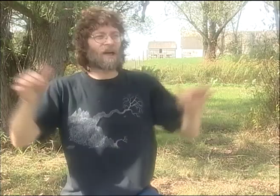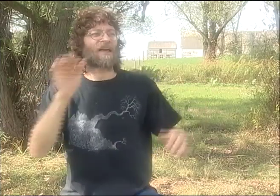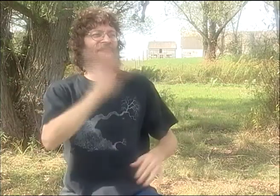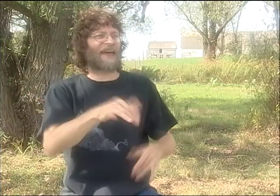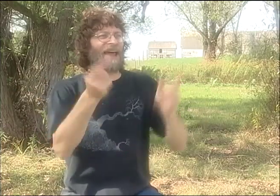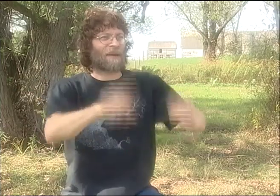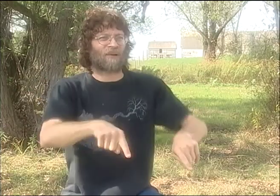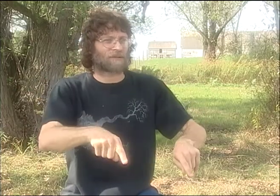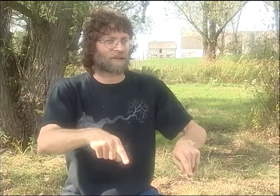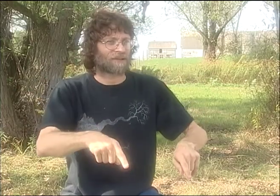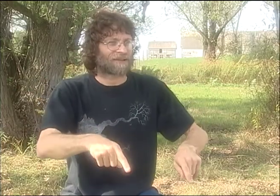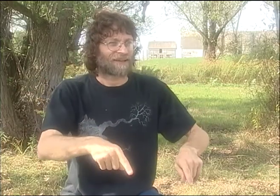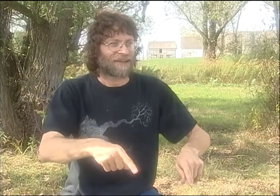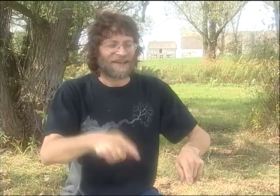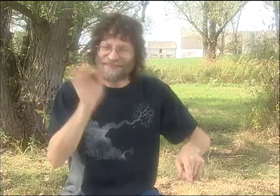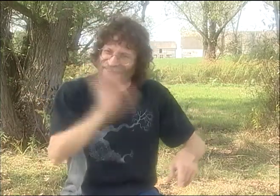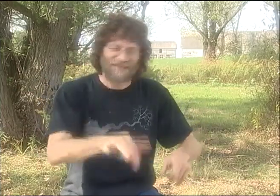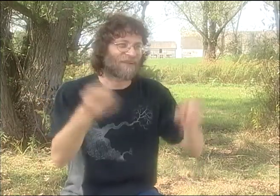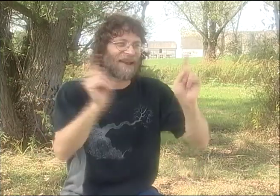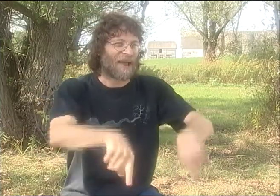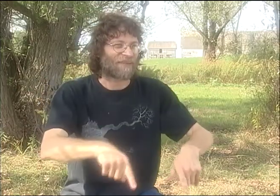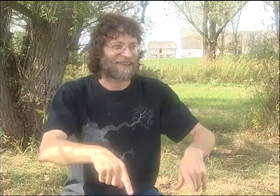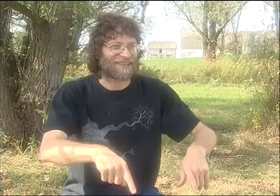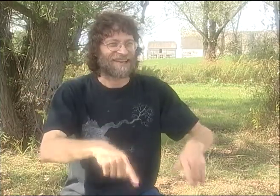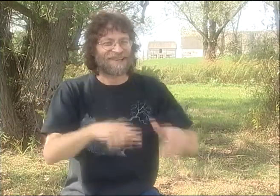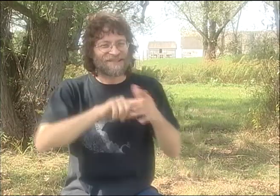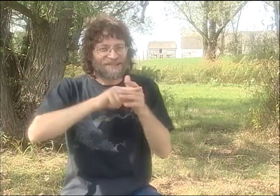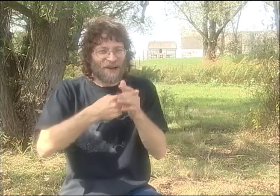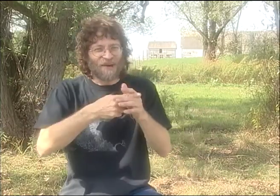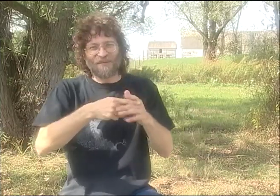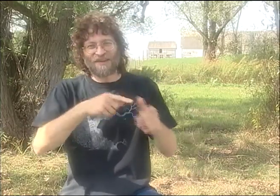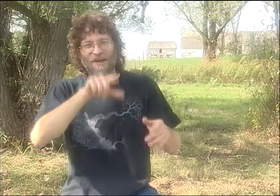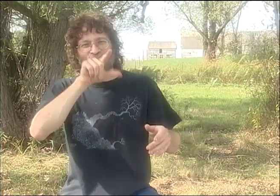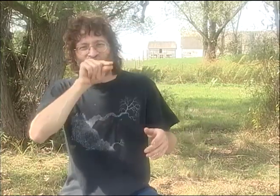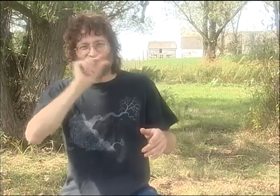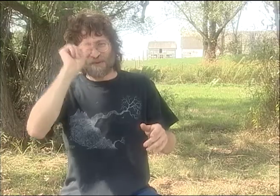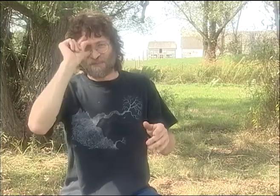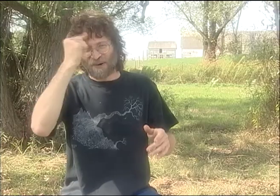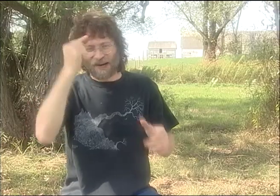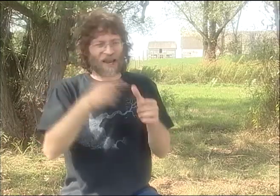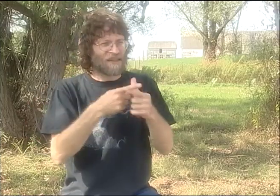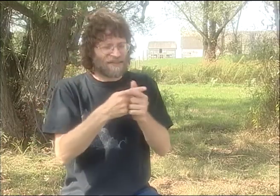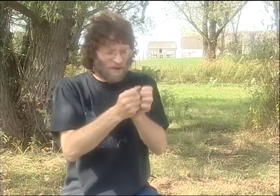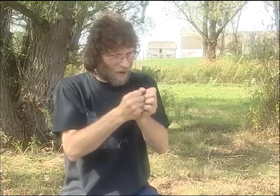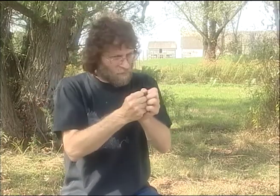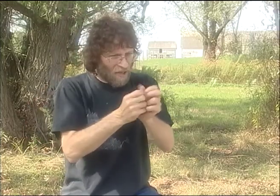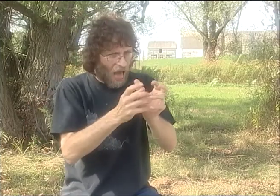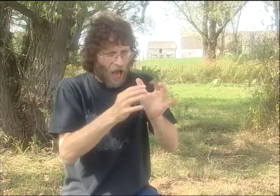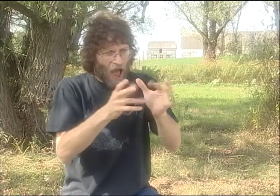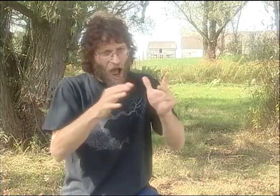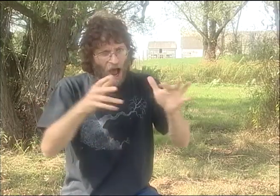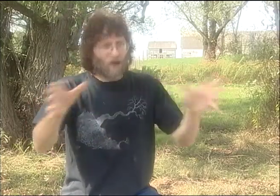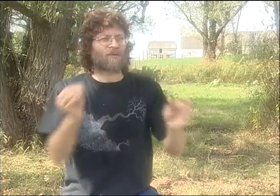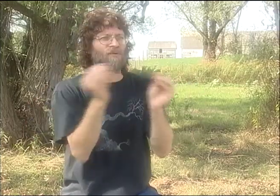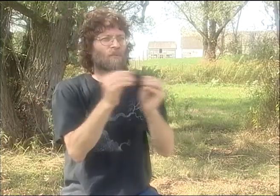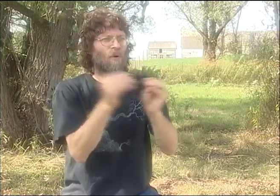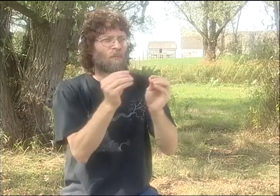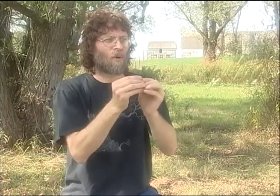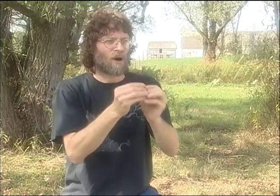OF "THE HYDROGEN JUKEBOX." WATCHING THE JUKEBOX EXPLODE.